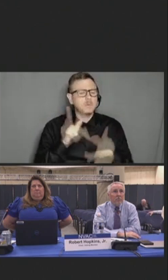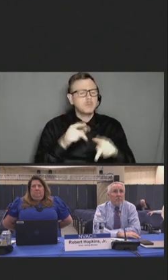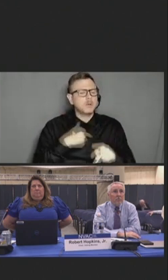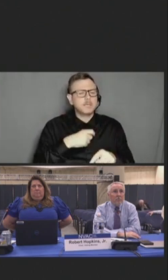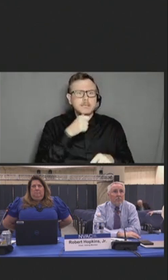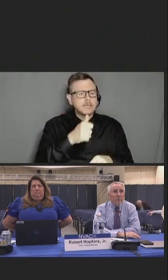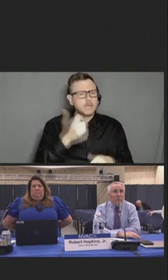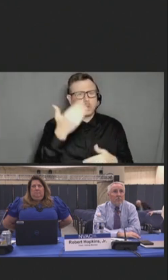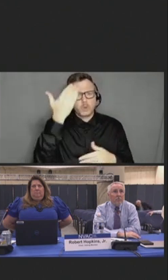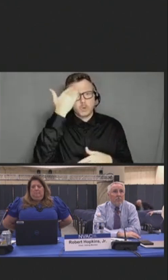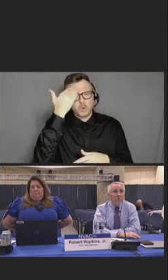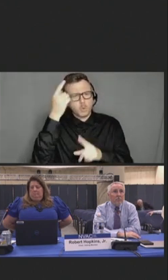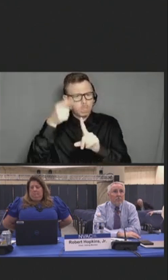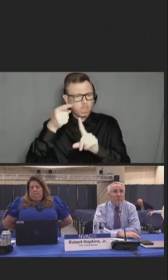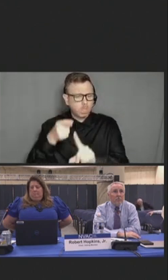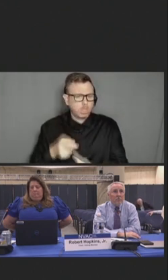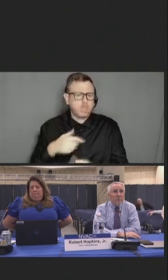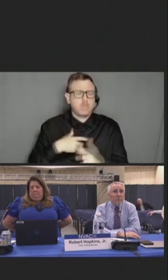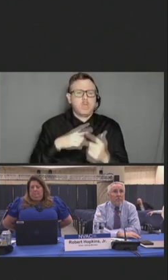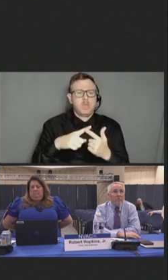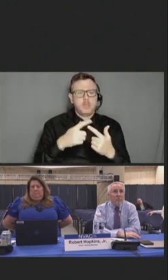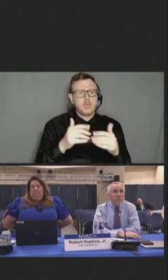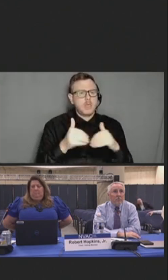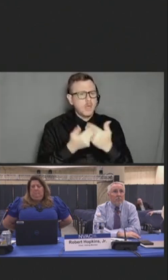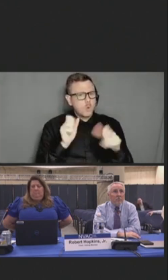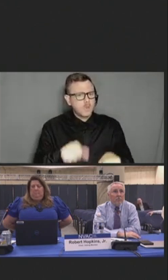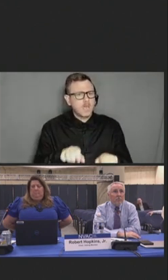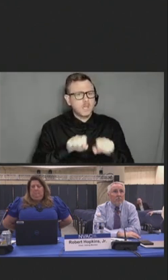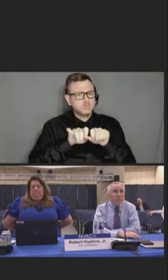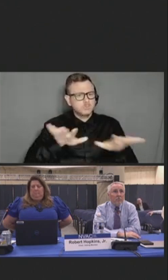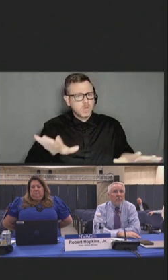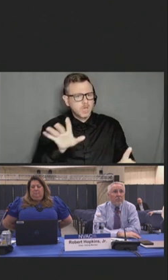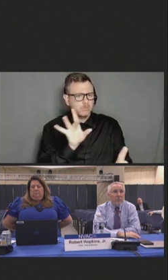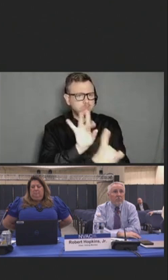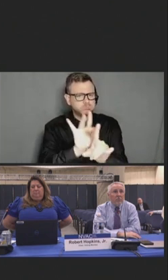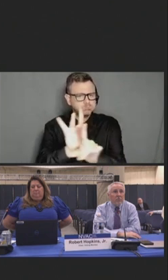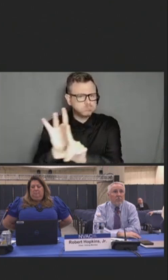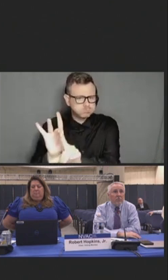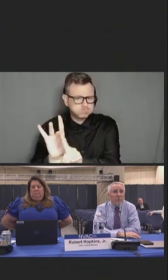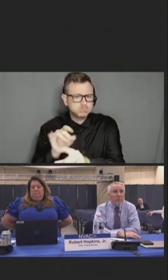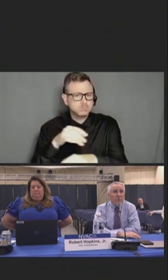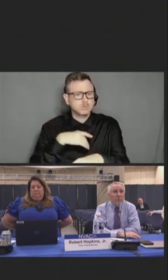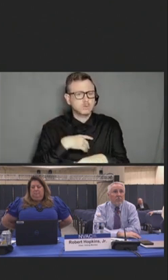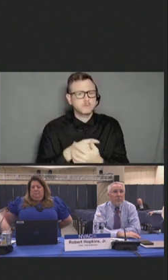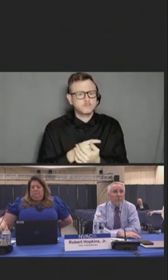how it spreads and ways to prevent exposure, fear which can develop when one may not have